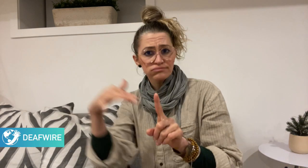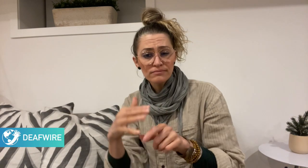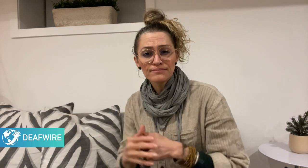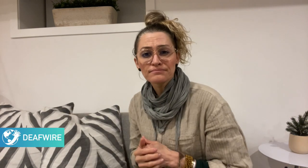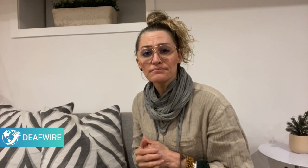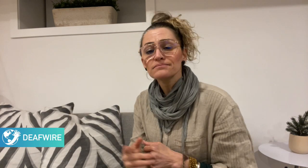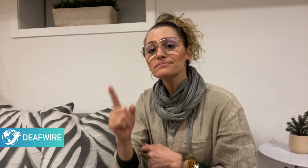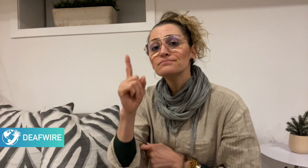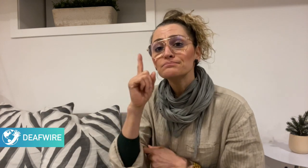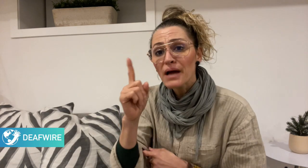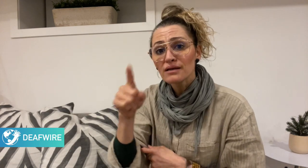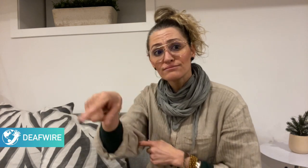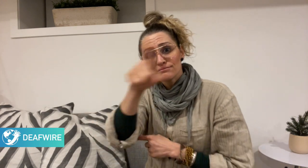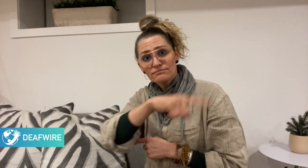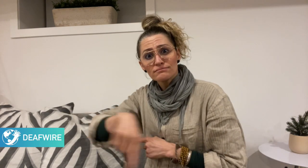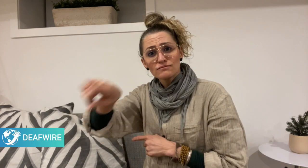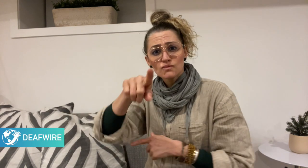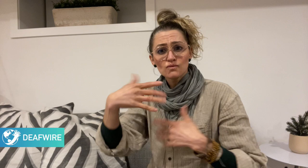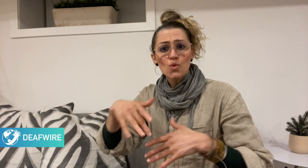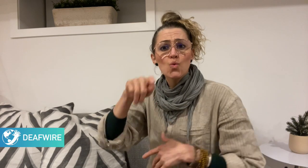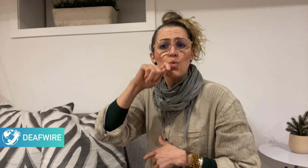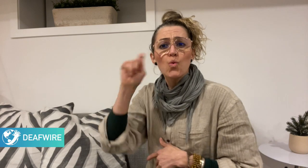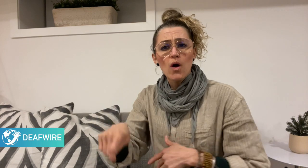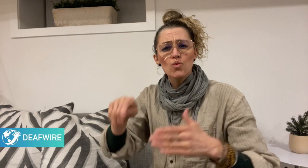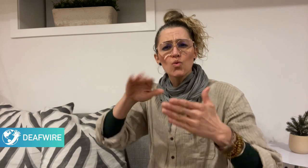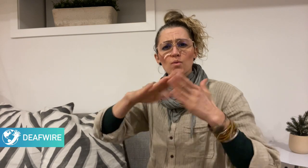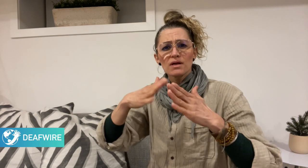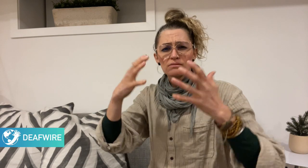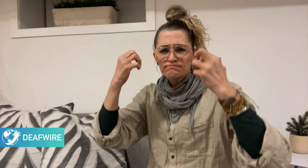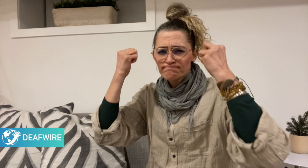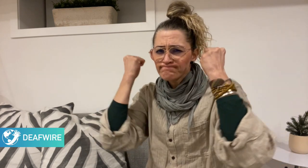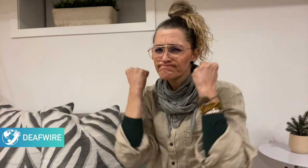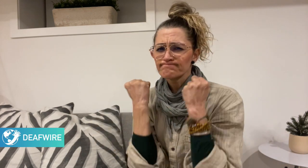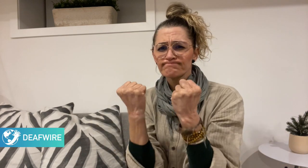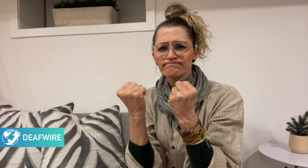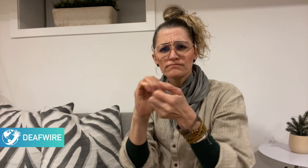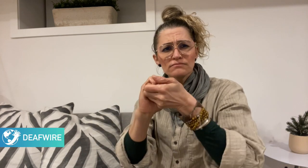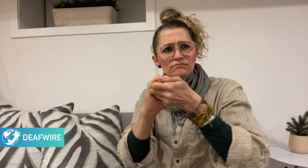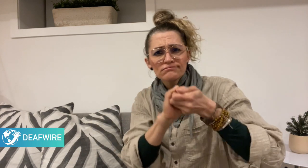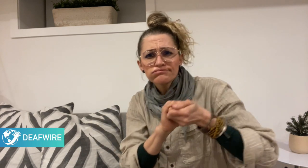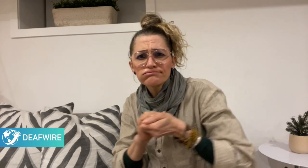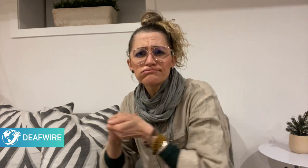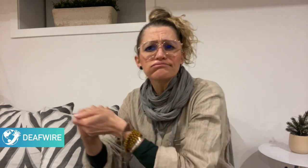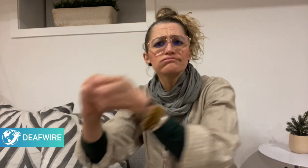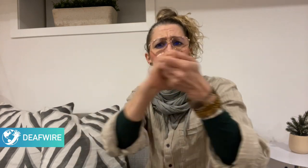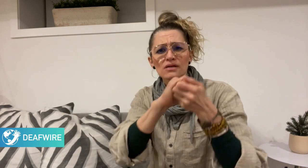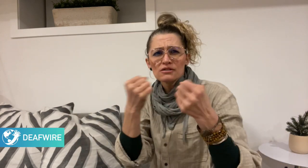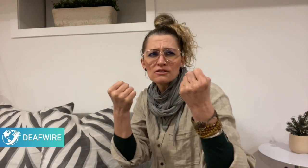connected and supportive of each other. They have shared